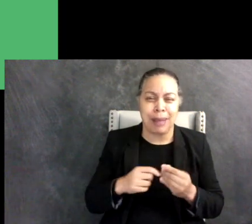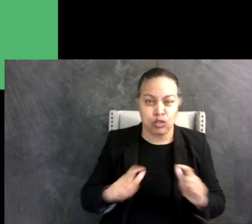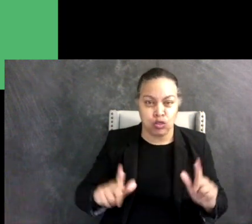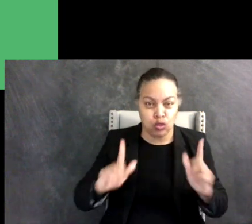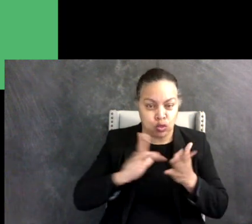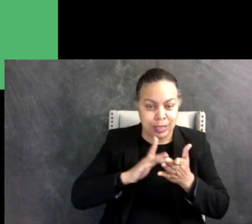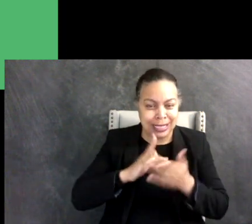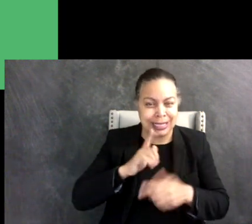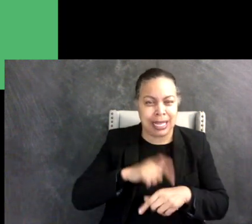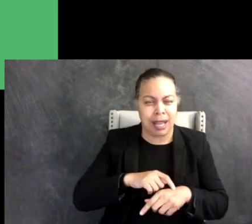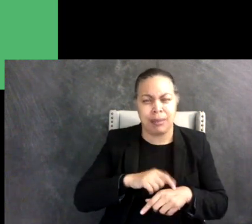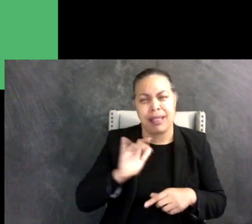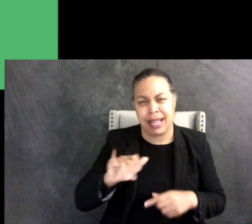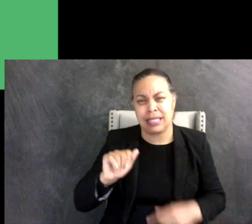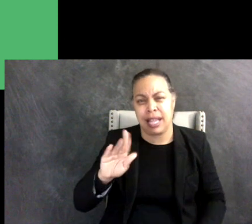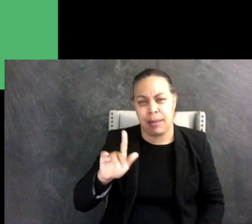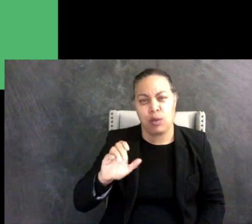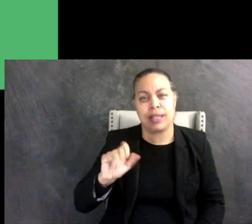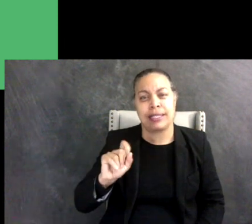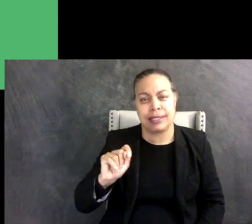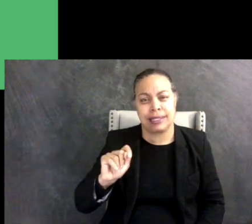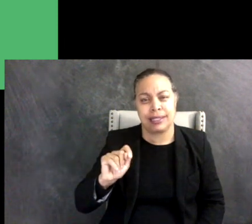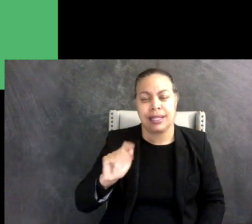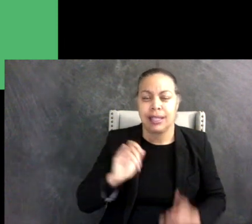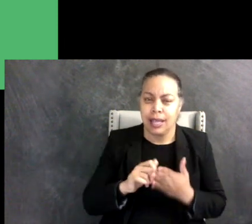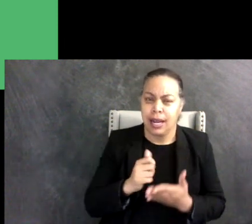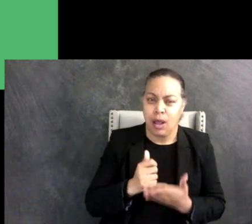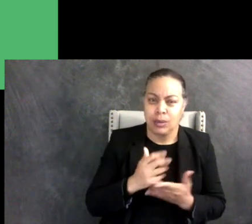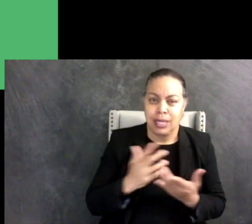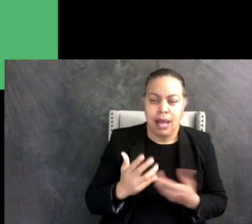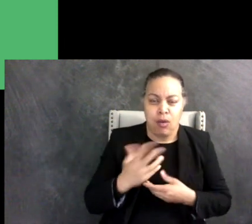Screens help a lot of autistic people to communicate and socialize in ways that work